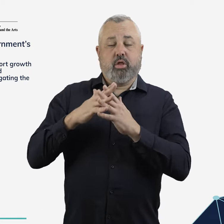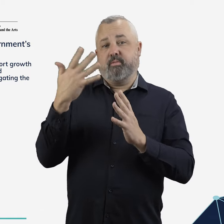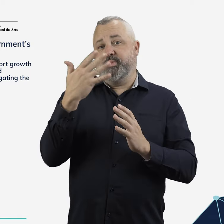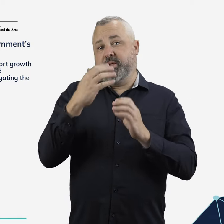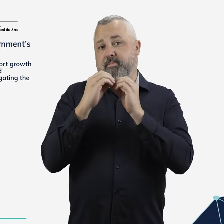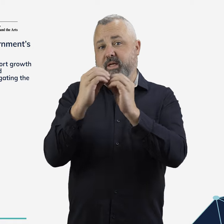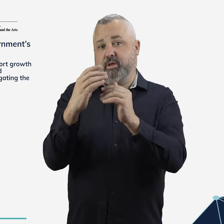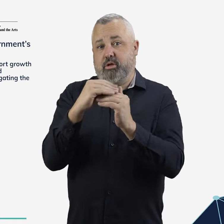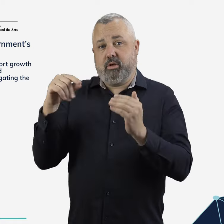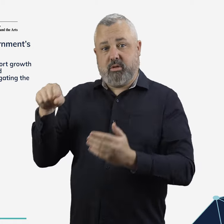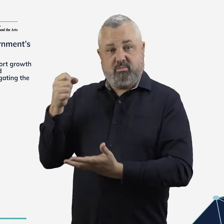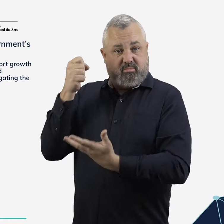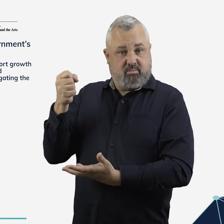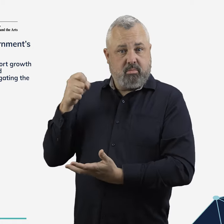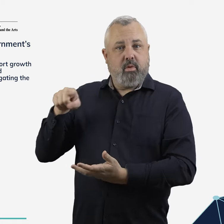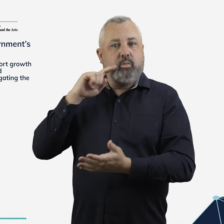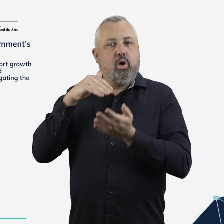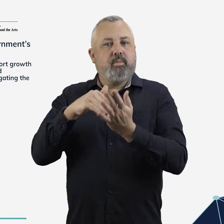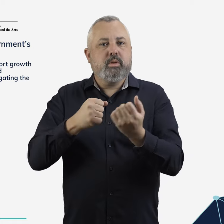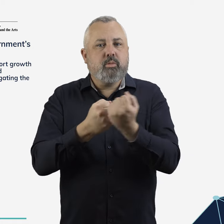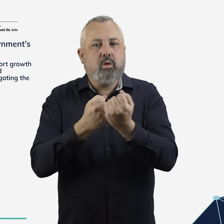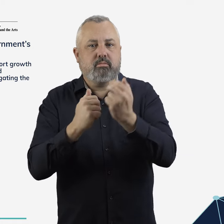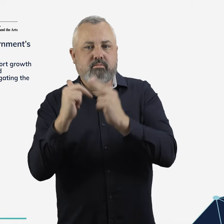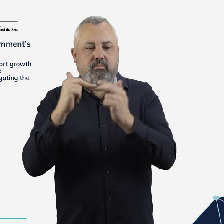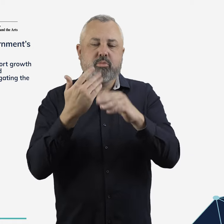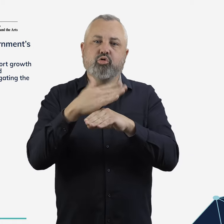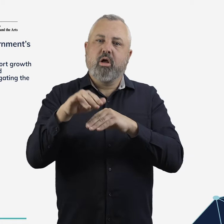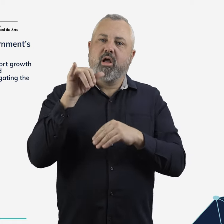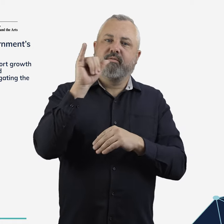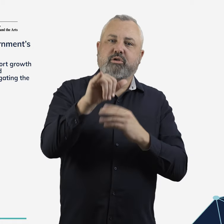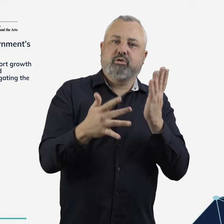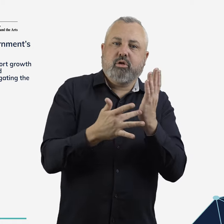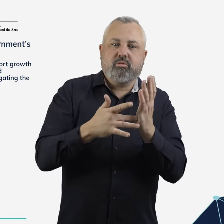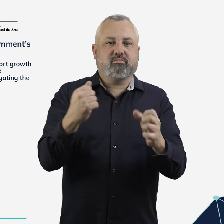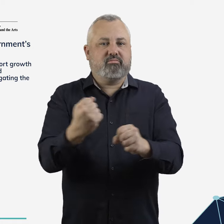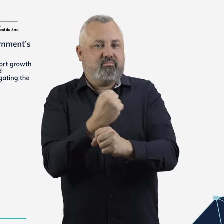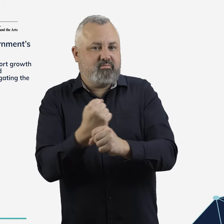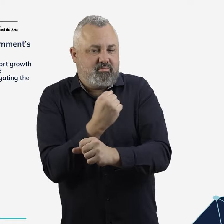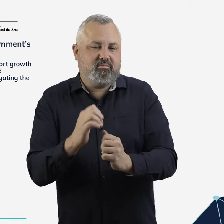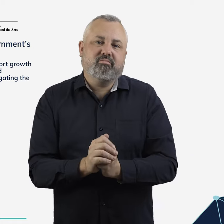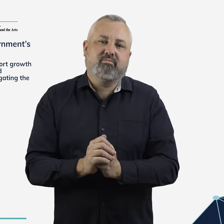under the $15 billion National Reconstruction Fund.